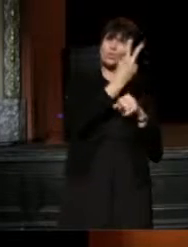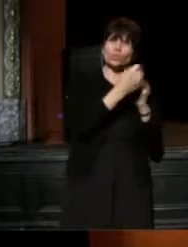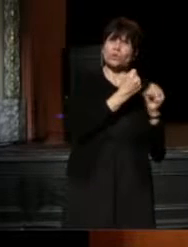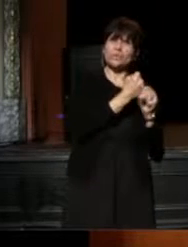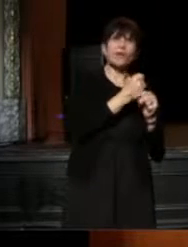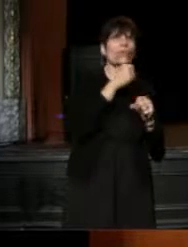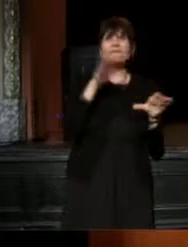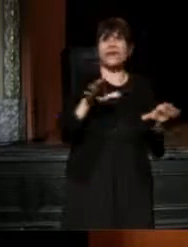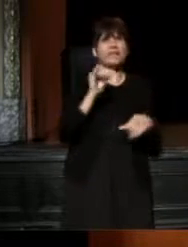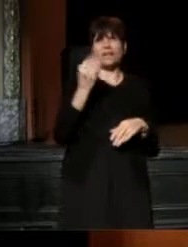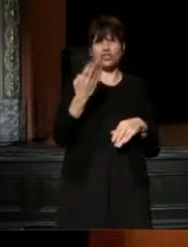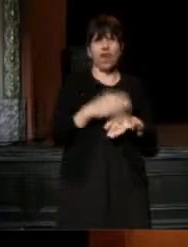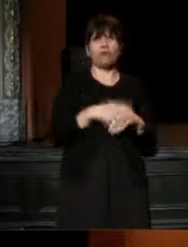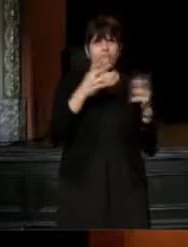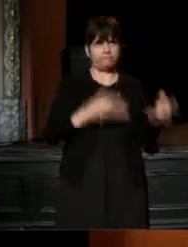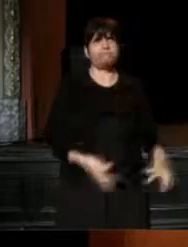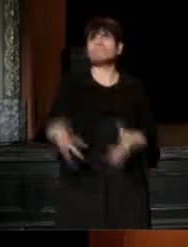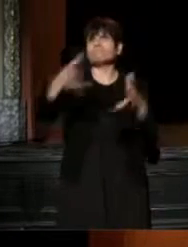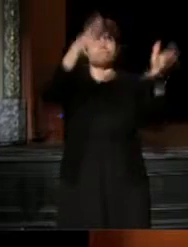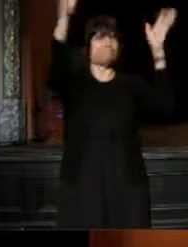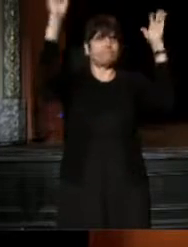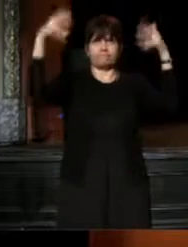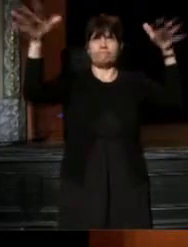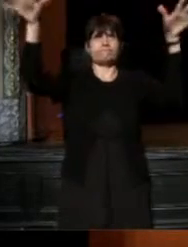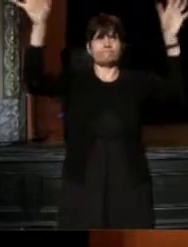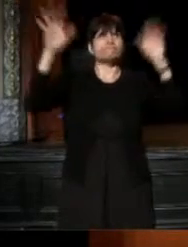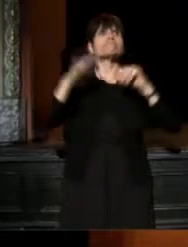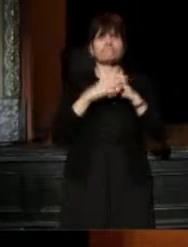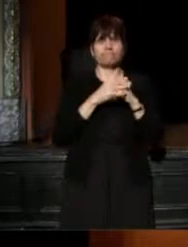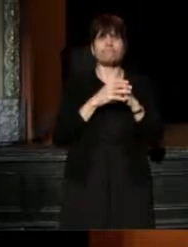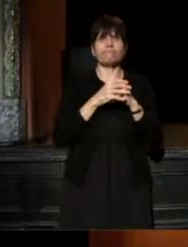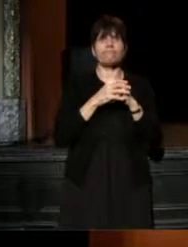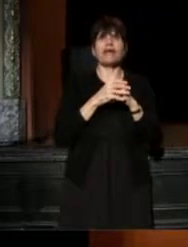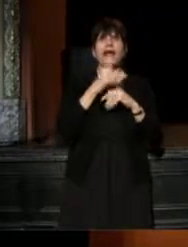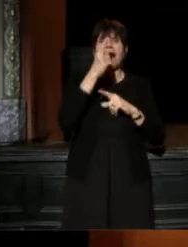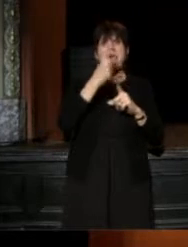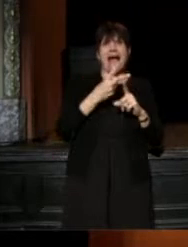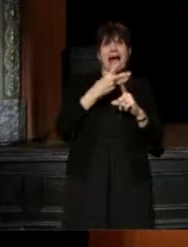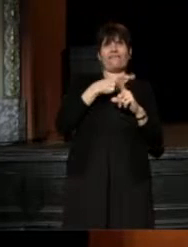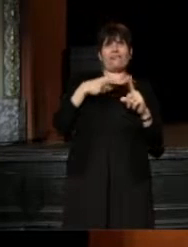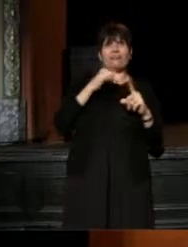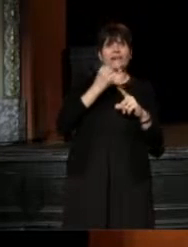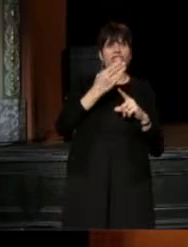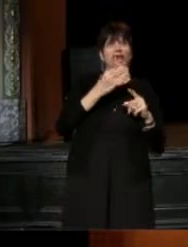we've not done our job. So half of my job is getting them out into the field.